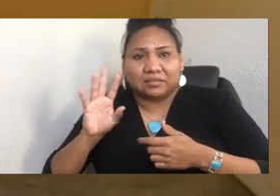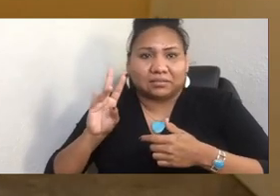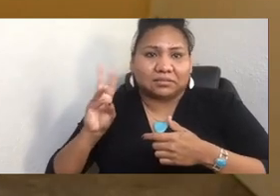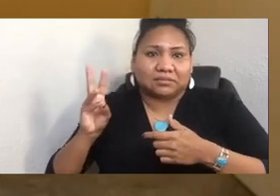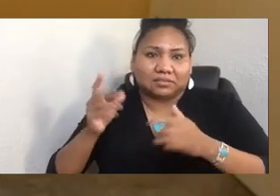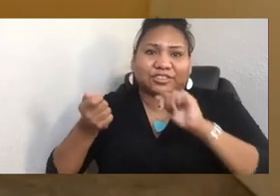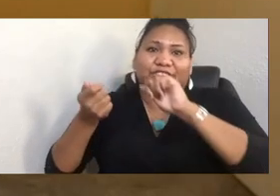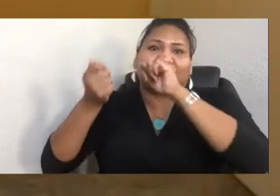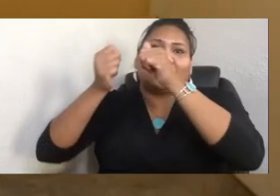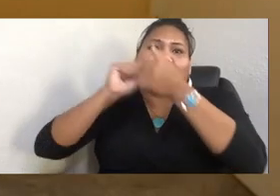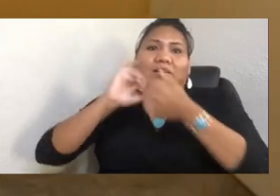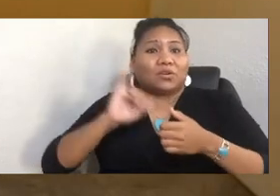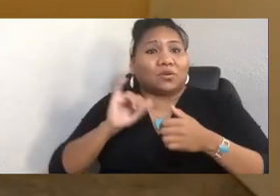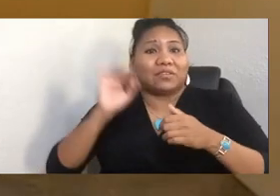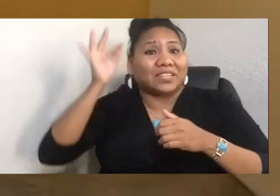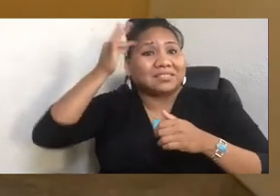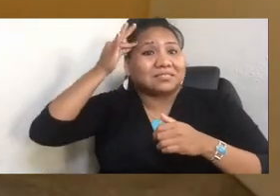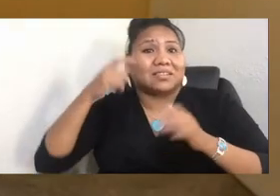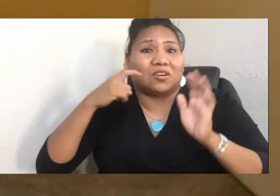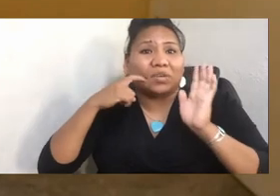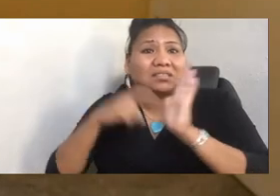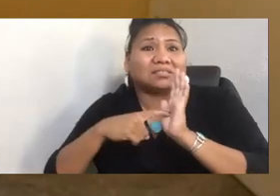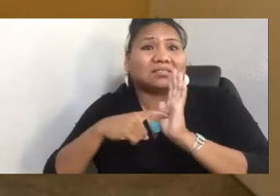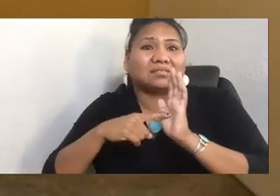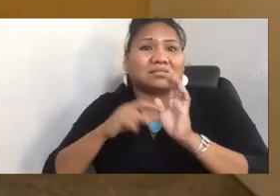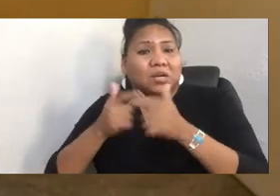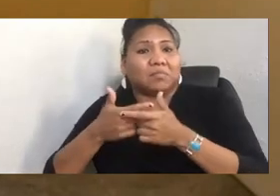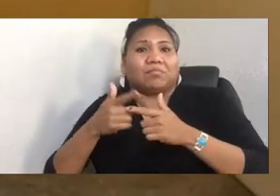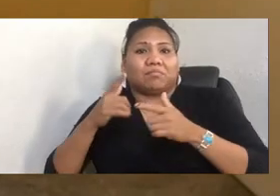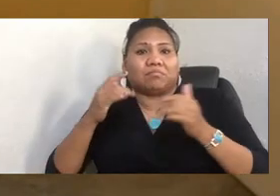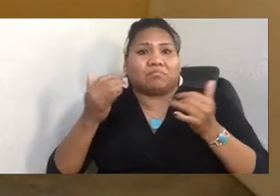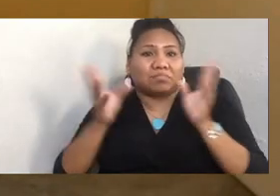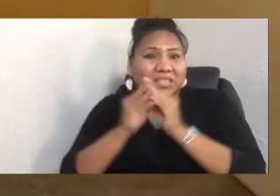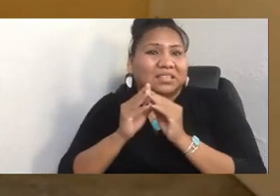I would also visit with state recognized tribes or Indians, international tribal communities, tribes